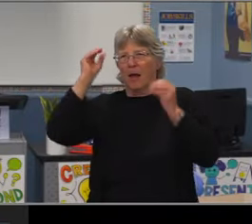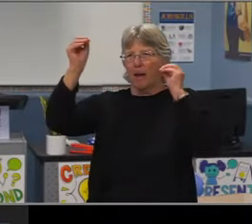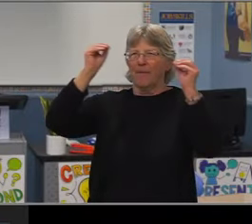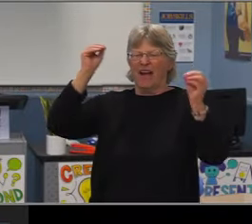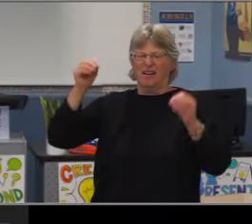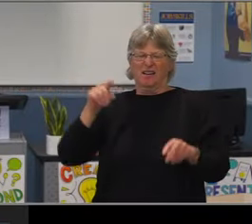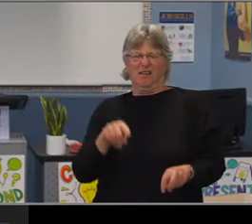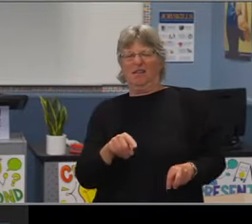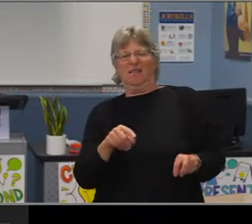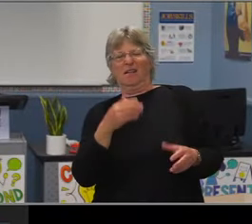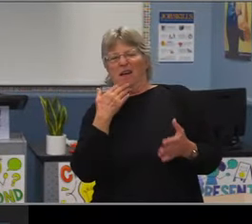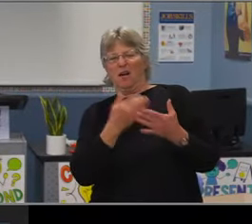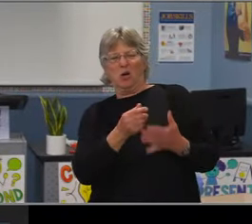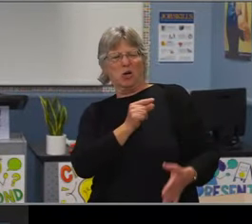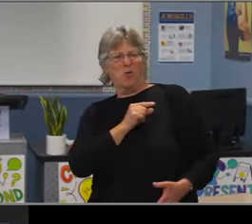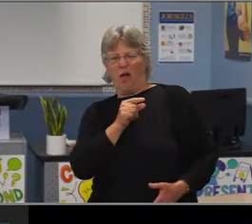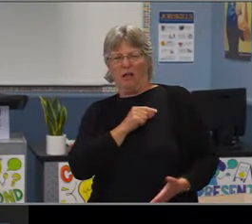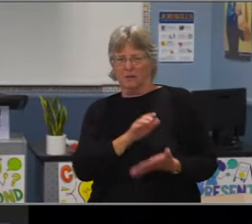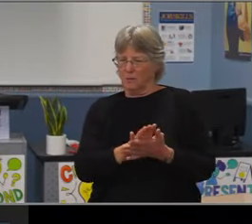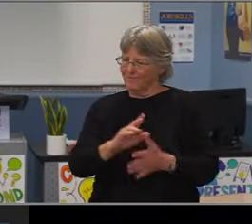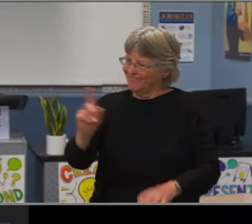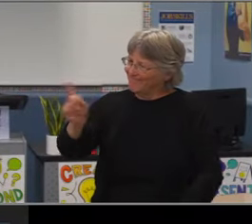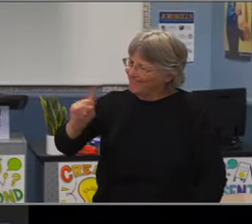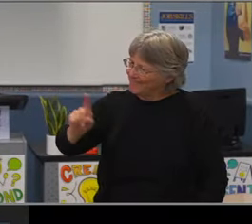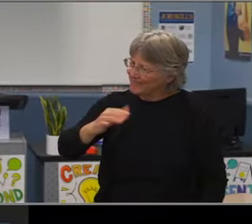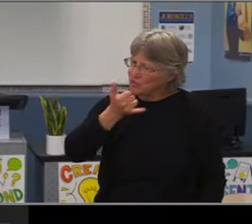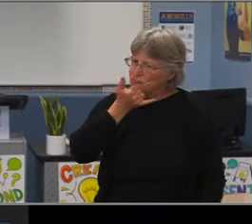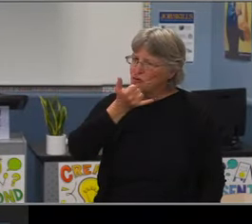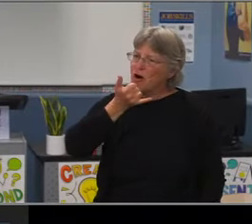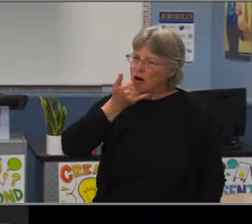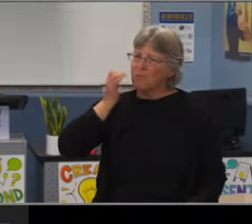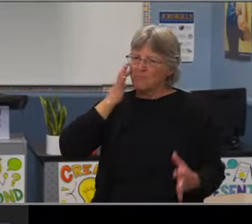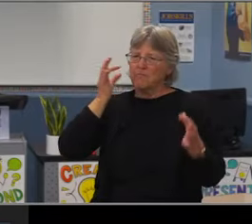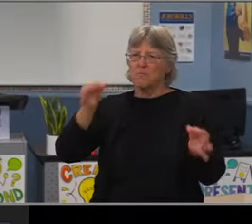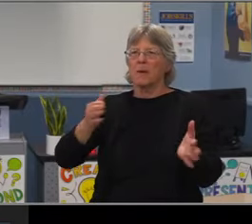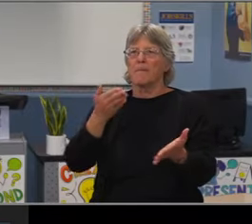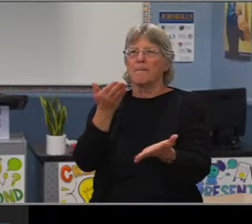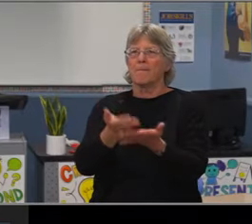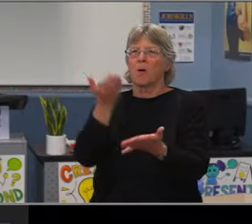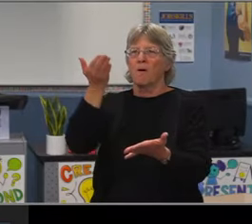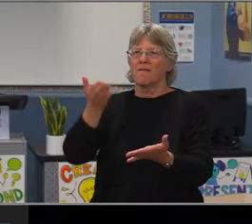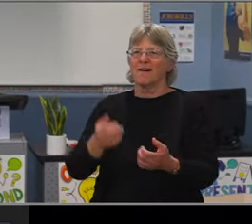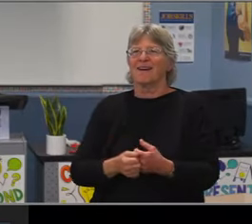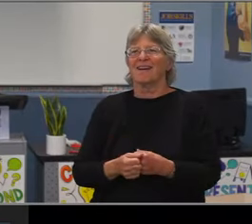ALBUM is grateful for their commitment to excellence and equity, and we wish them well in their retirement and future endeavors.